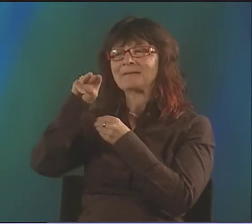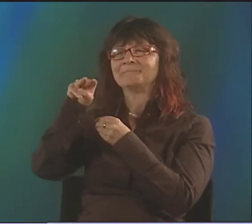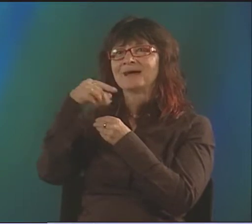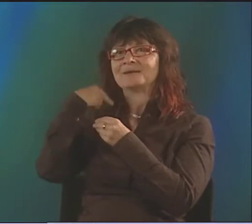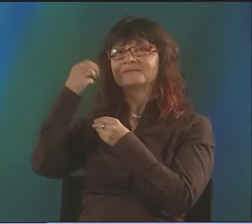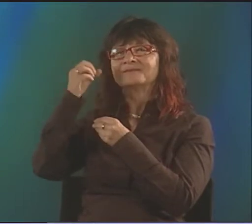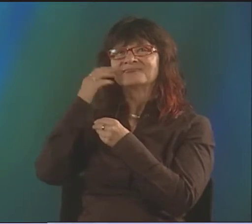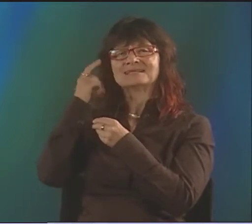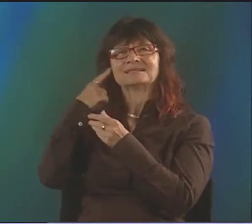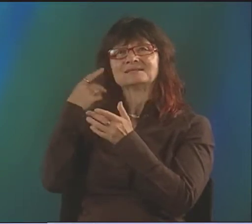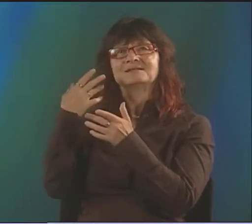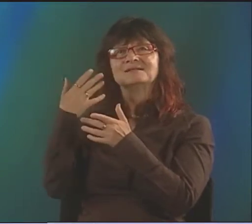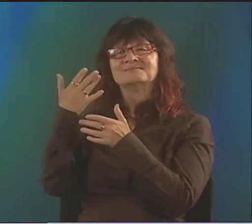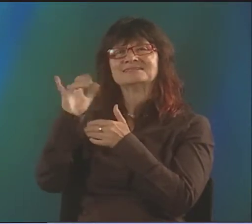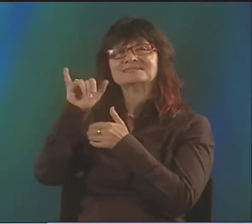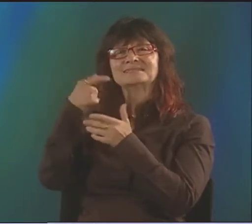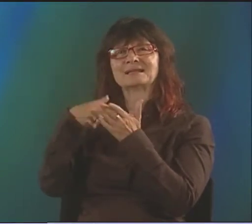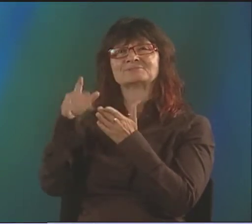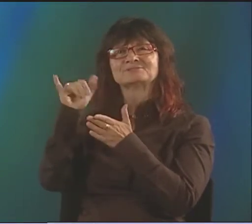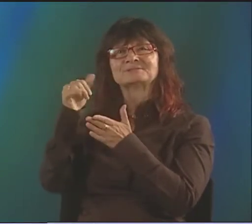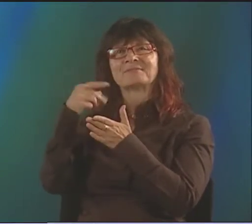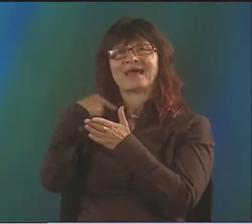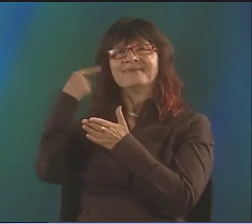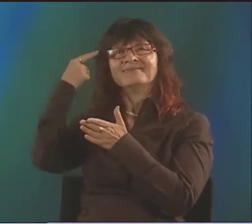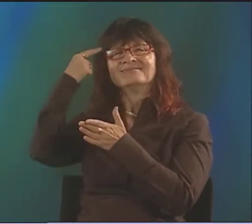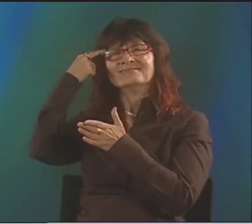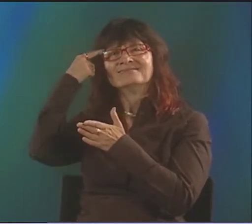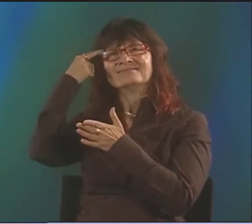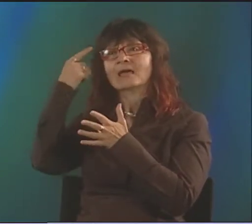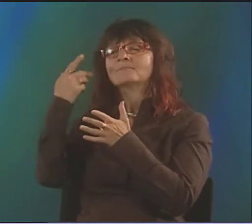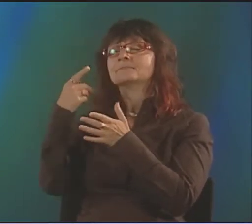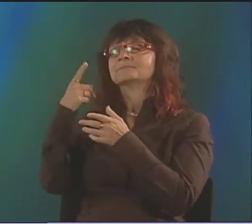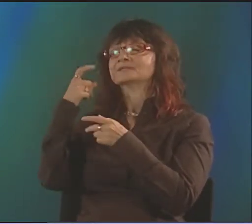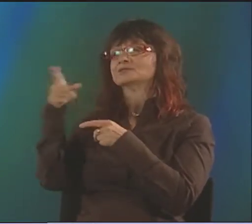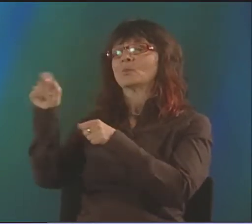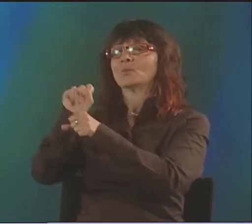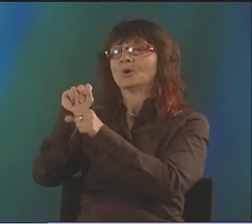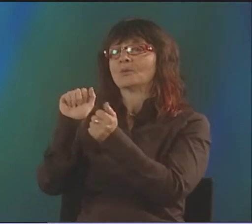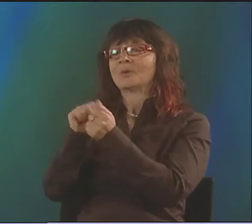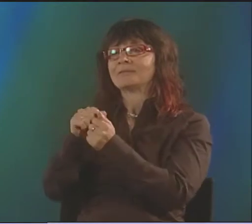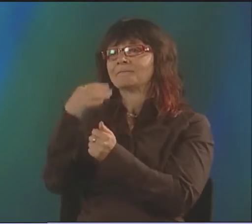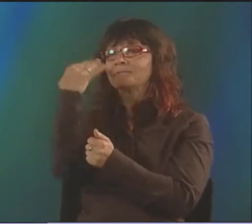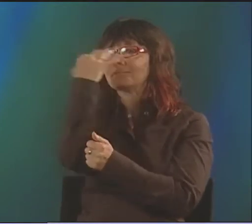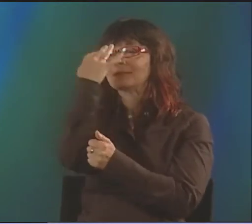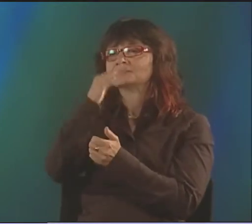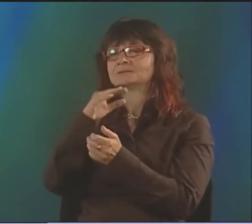WELL, HE WAS TALKING ABOUT-- MAYBE IT WAS JIM.